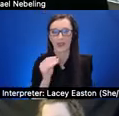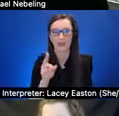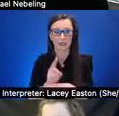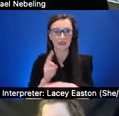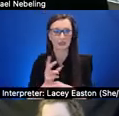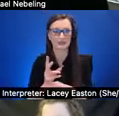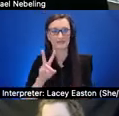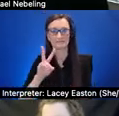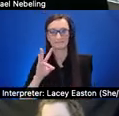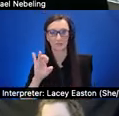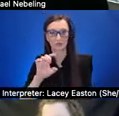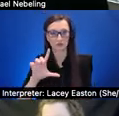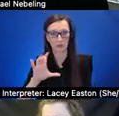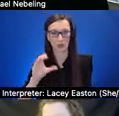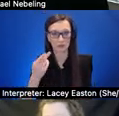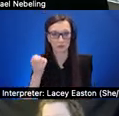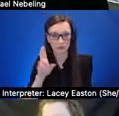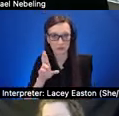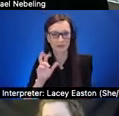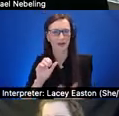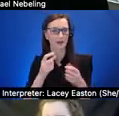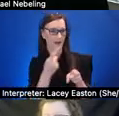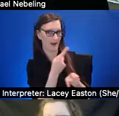accurate do you have to be with getting exactly on the item to click on it